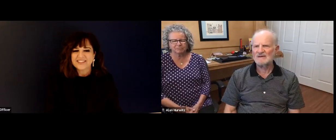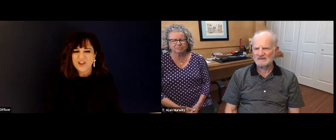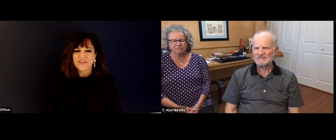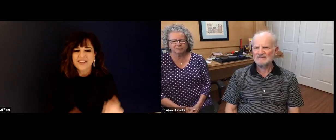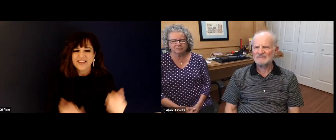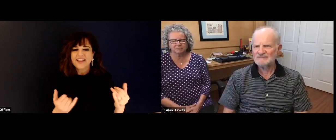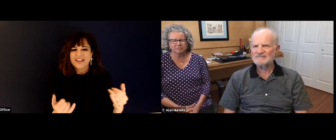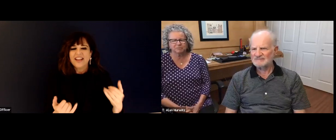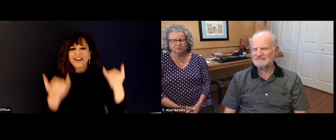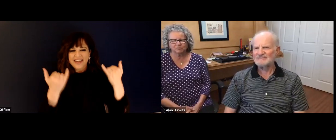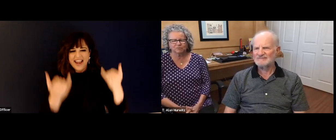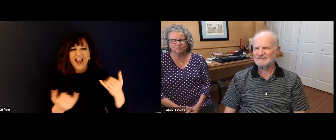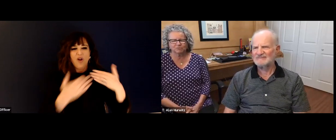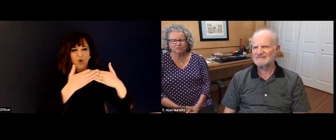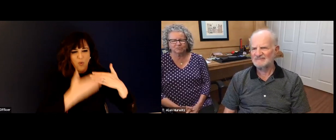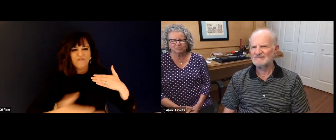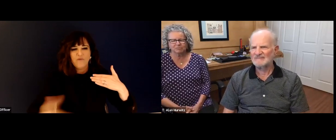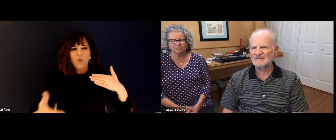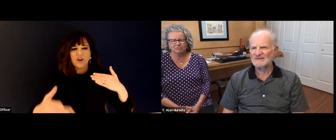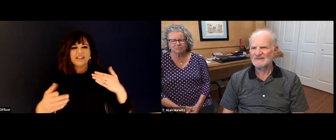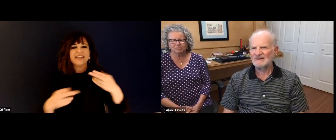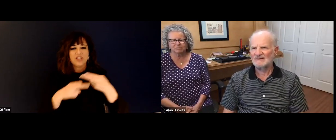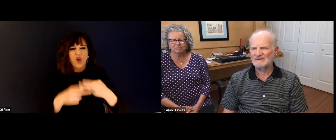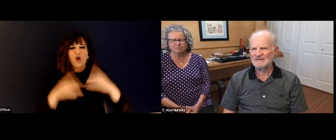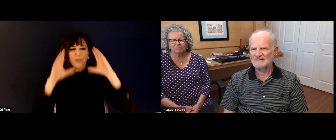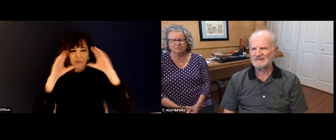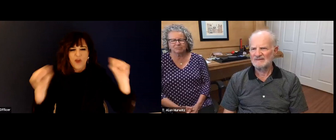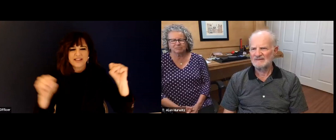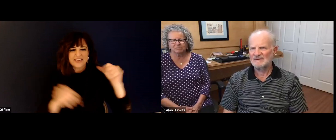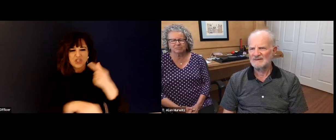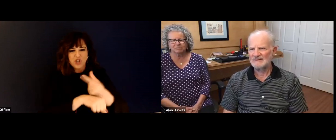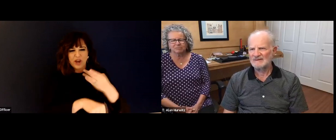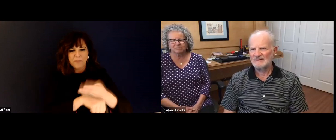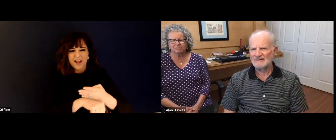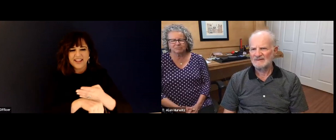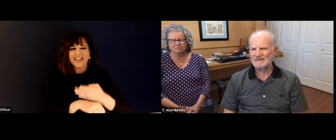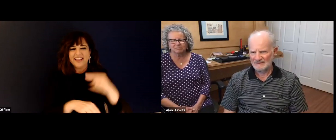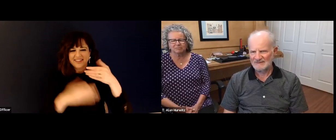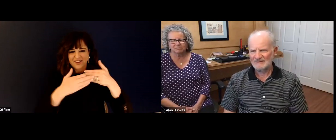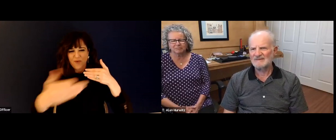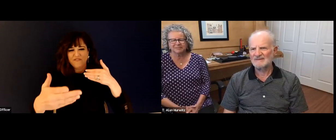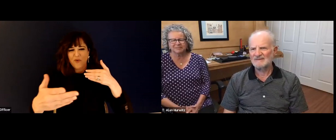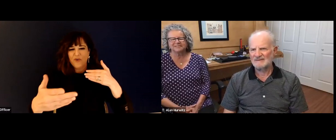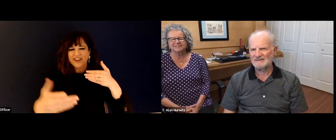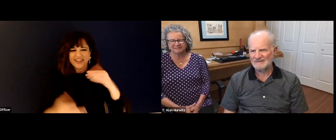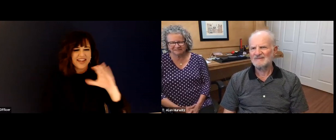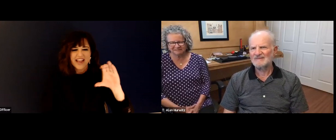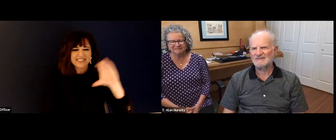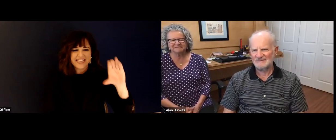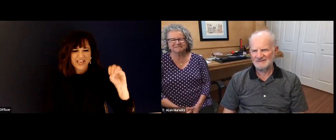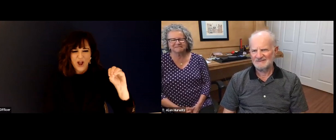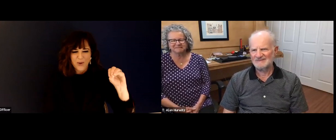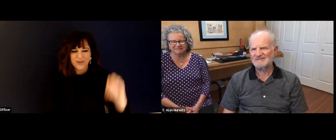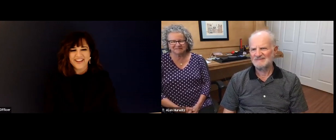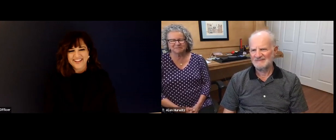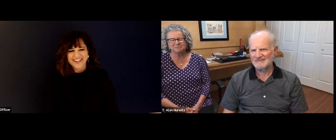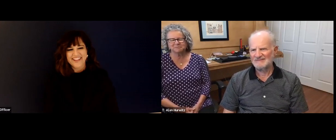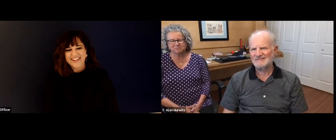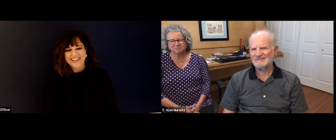Do they call that person president or? Okay, so it's it's just the program they're at CSUN. And here and T ID and